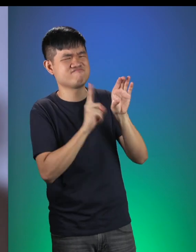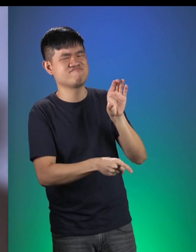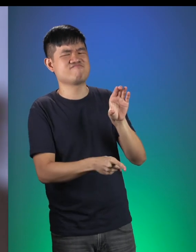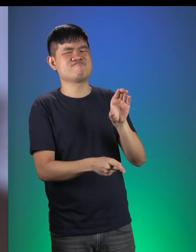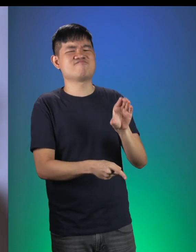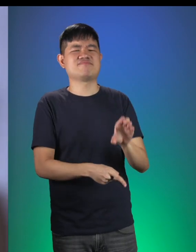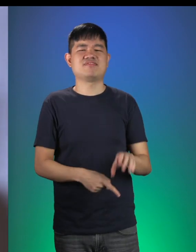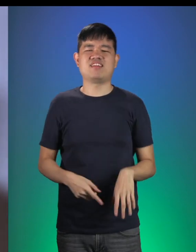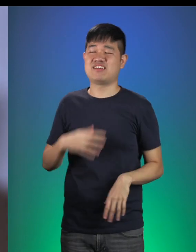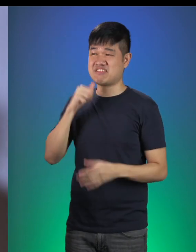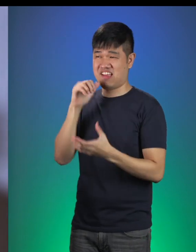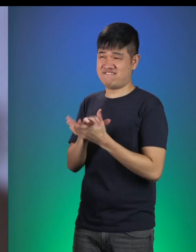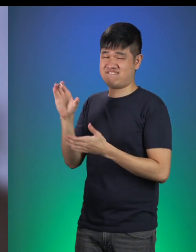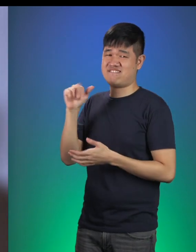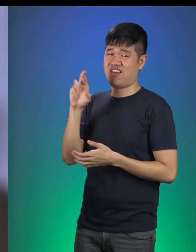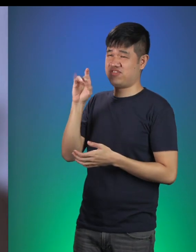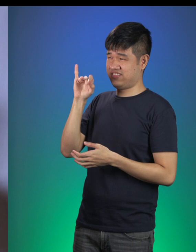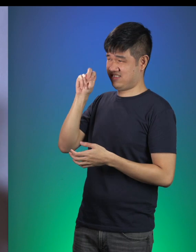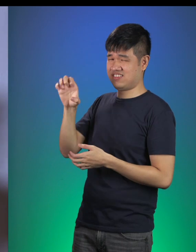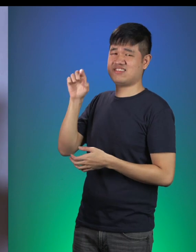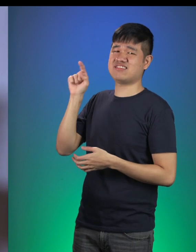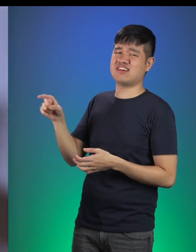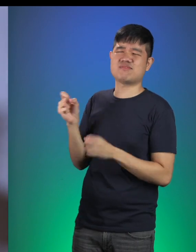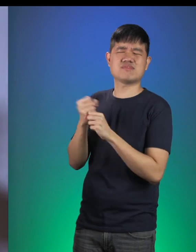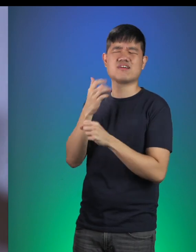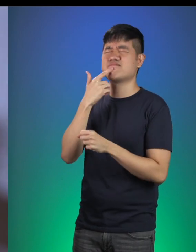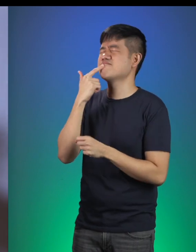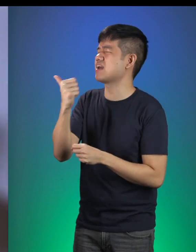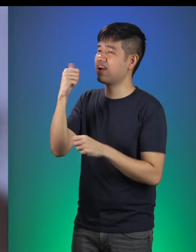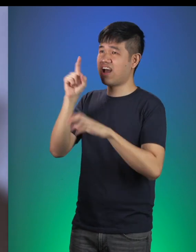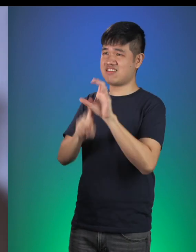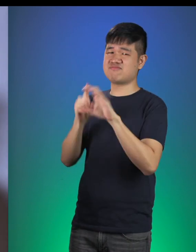Shoemaker: My wife Carrotine here bakes the most delicious carrot cake.